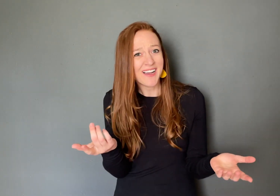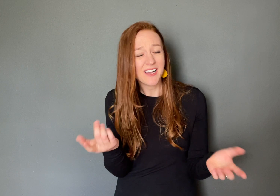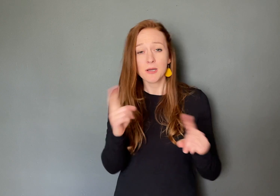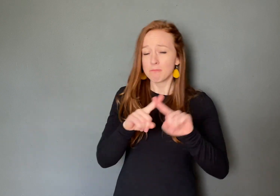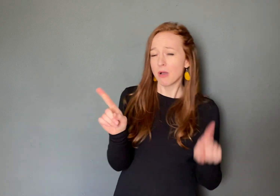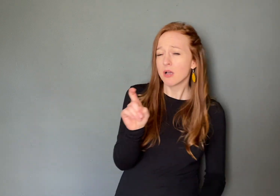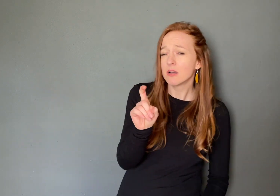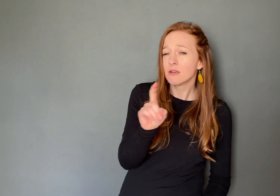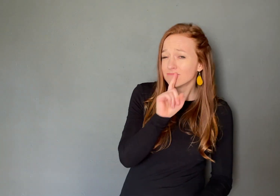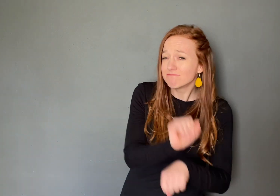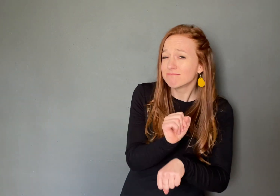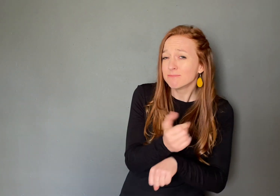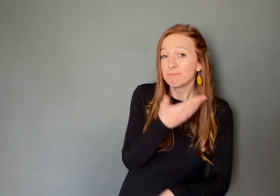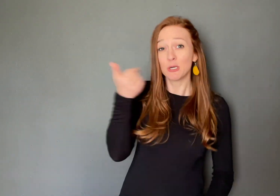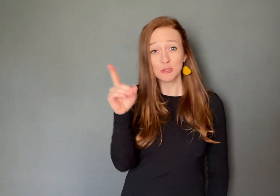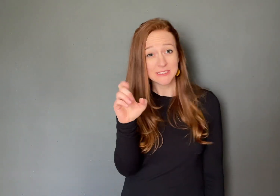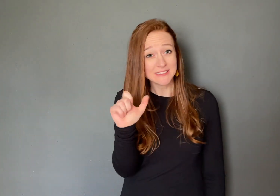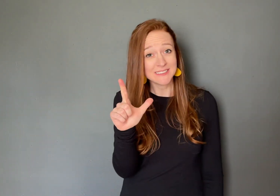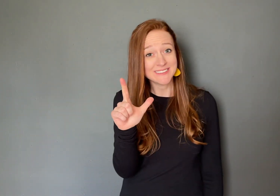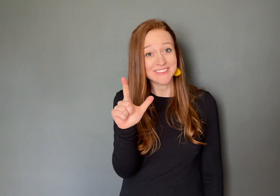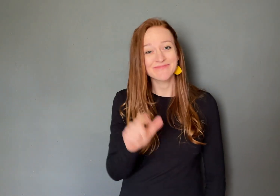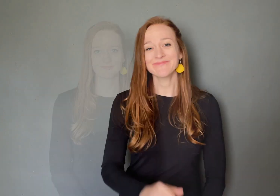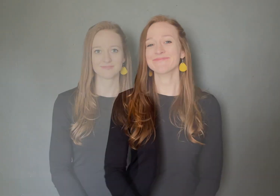But... is it actually a better deal?